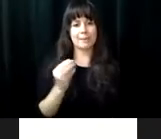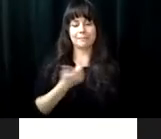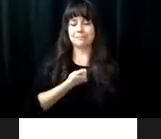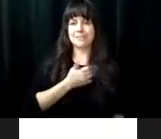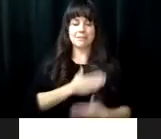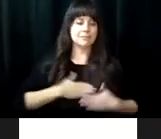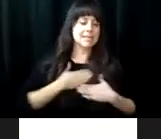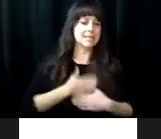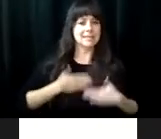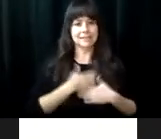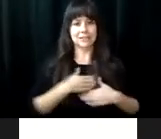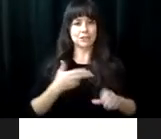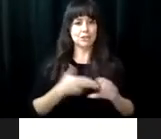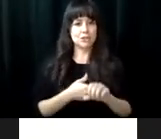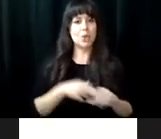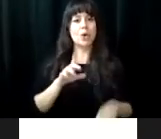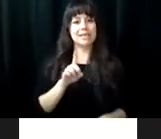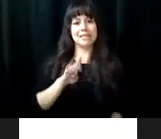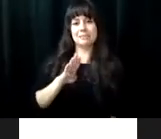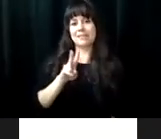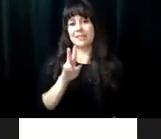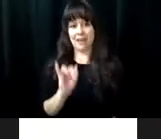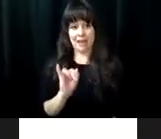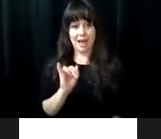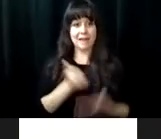academic and very successful. >> I'm governor Ralph Nor